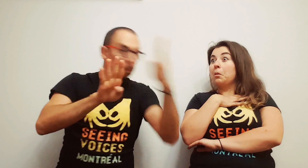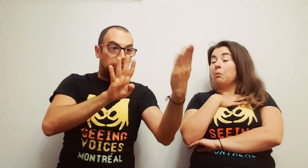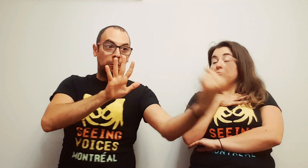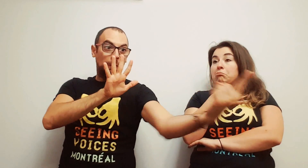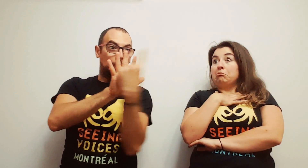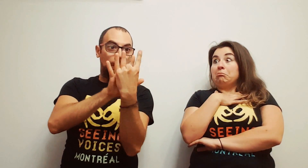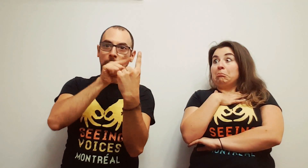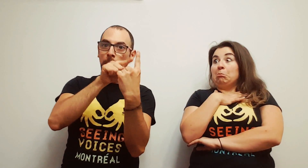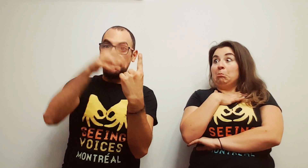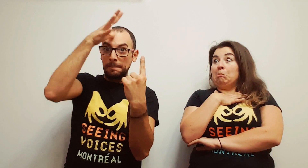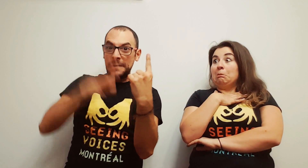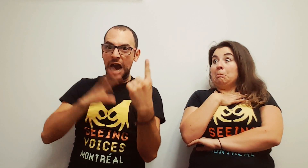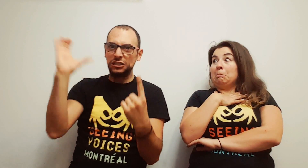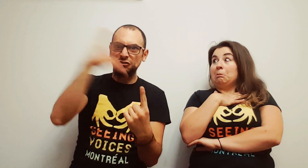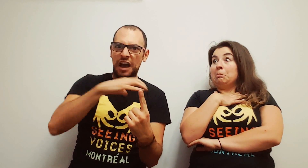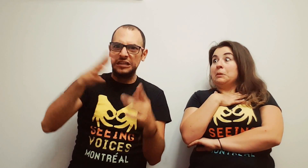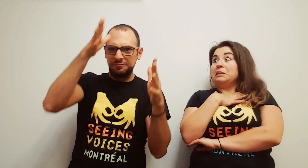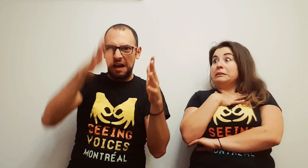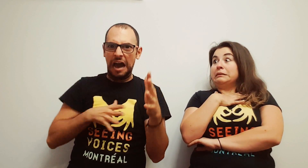and out would come a strange-looking man,